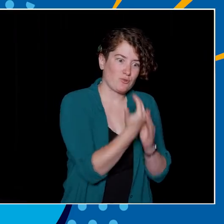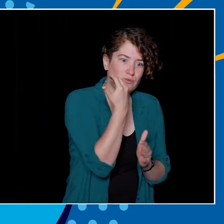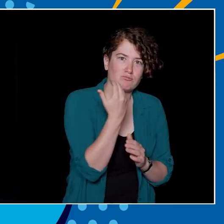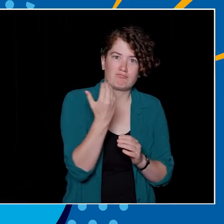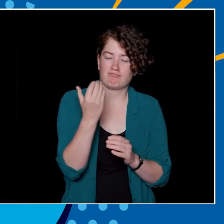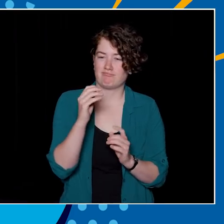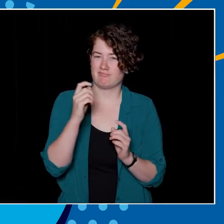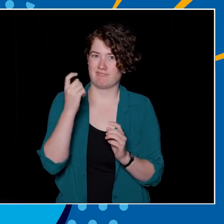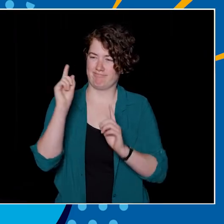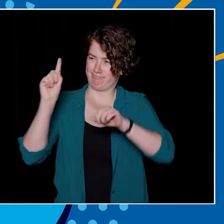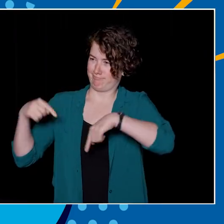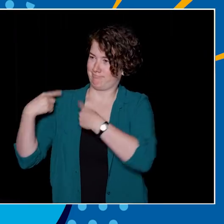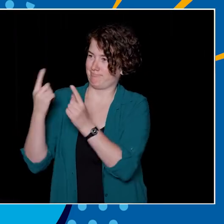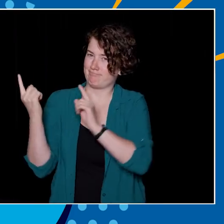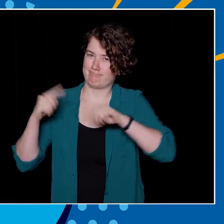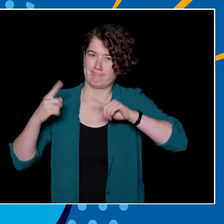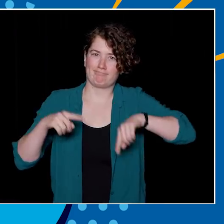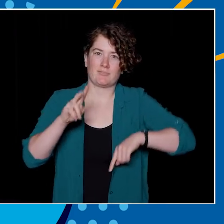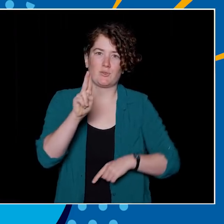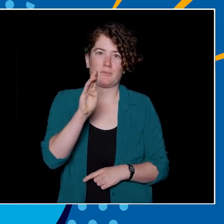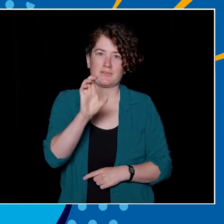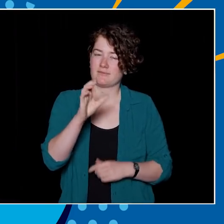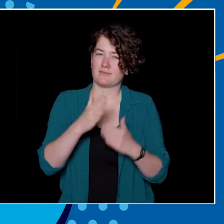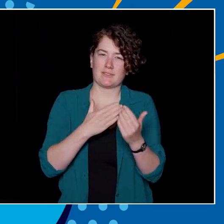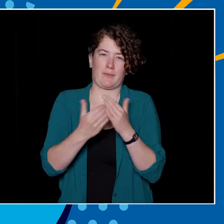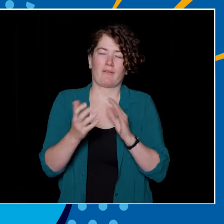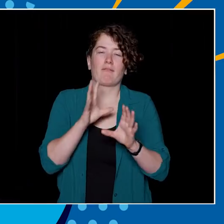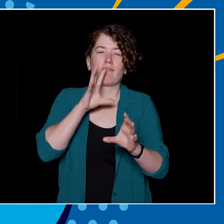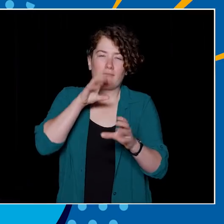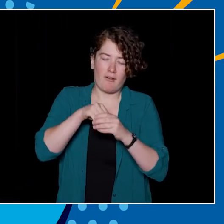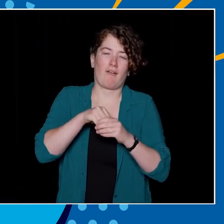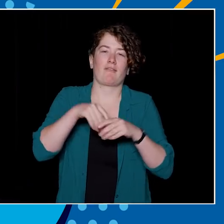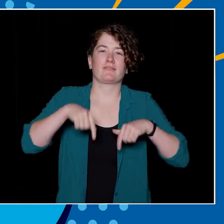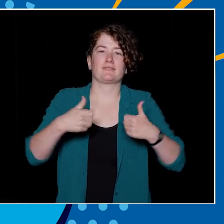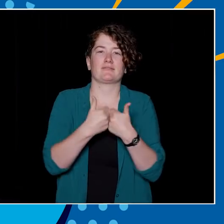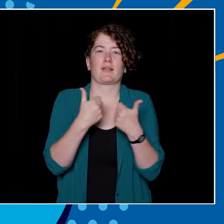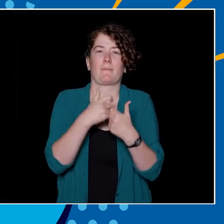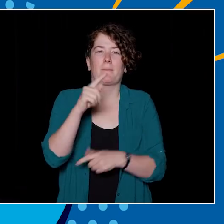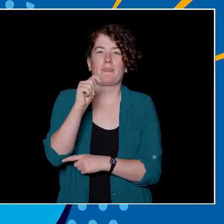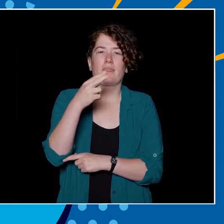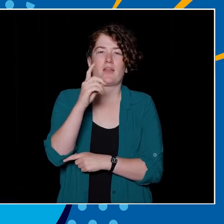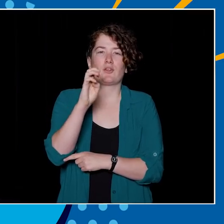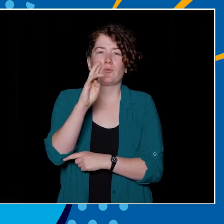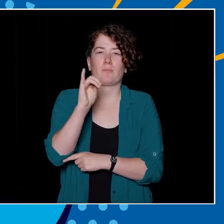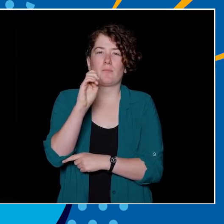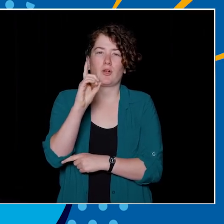in this game of Thunderbirds Trivia. In order to answer the trivia questions, open up your phone, tablet or favorite device